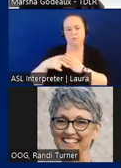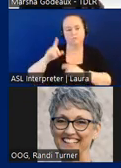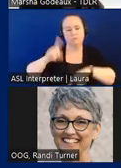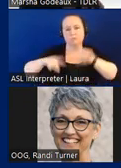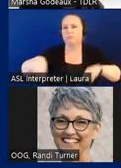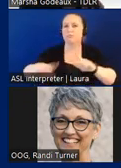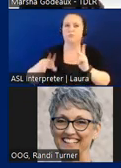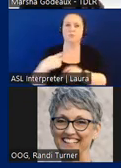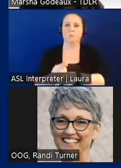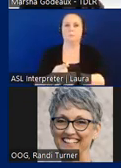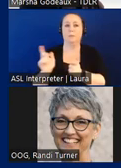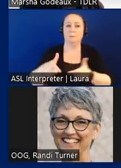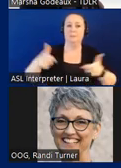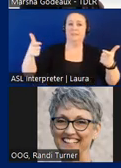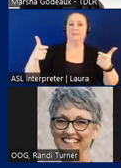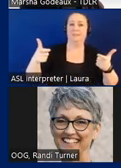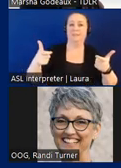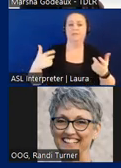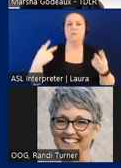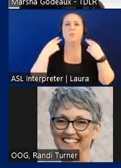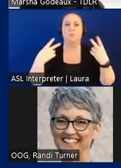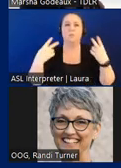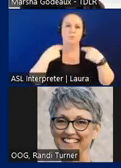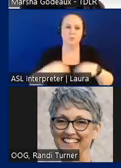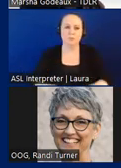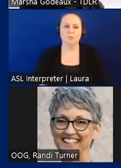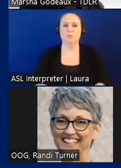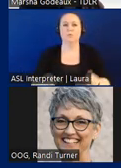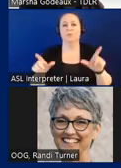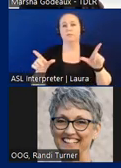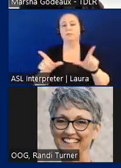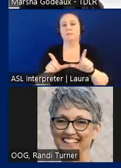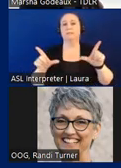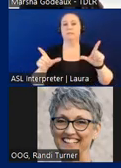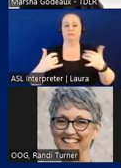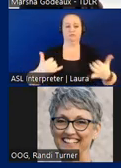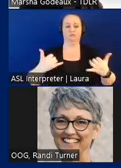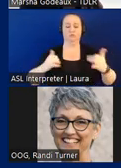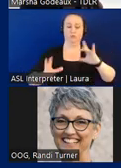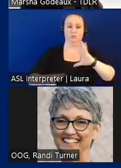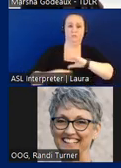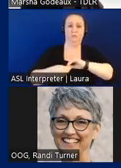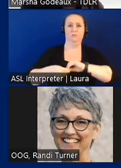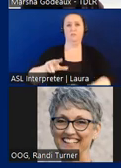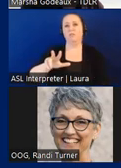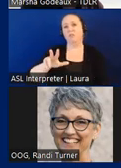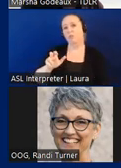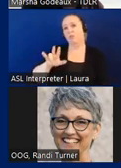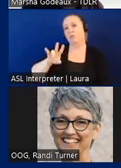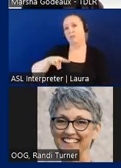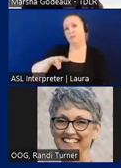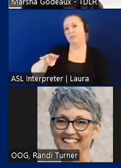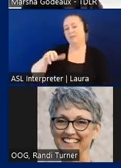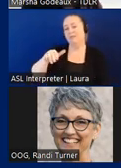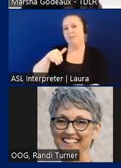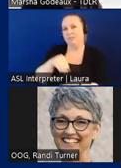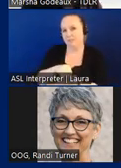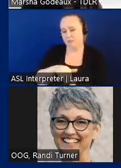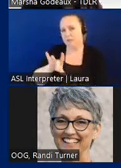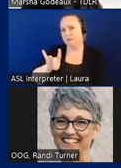programs is the Barber and Cosmetology licensees with a current total of 377,810 licensees.